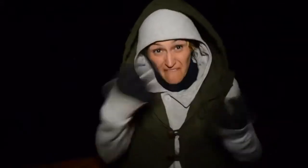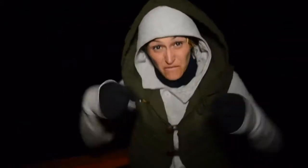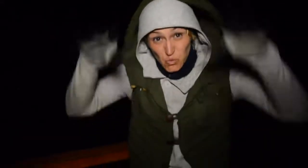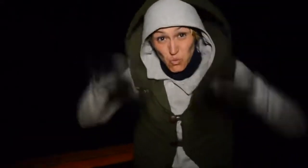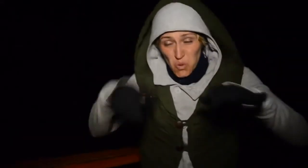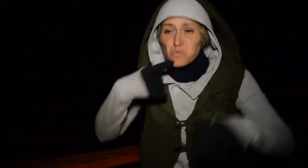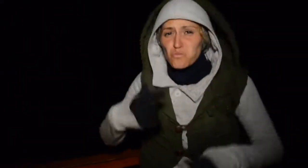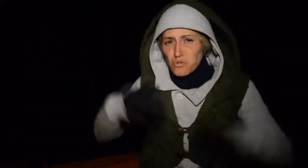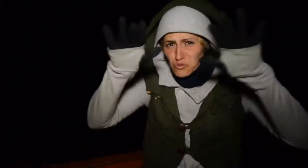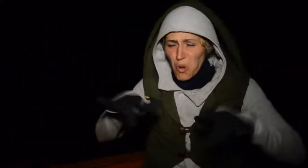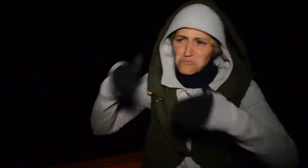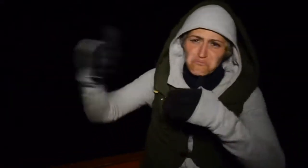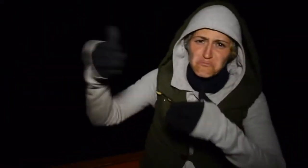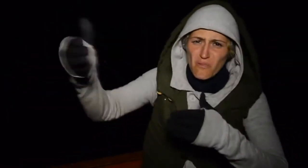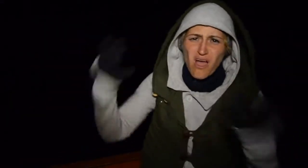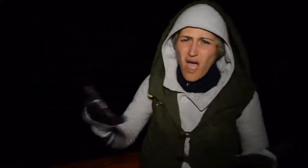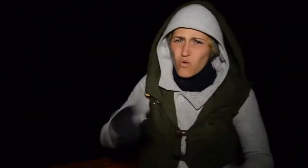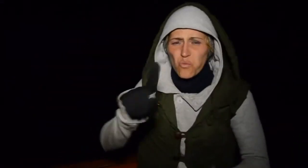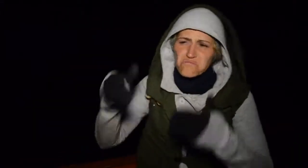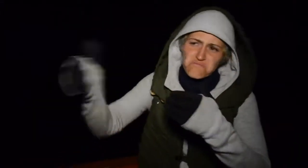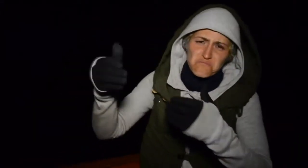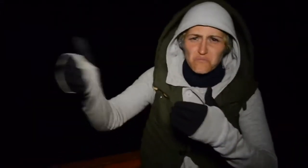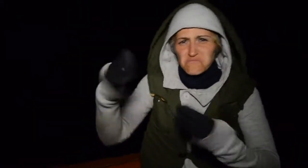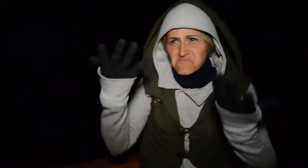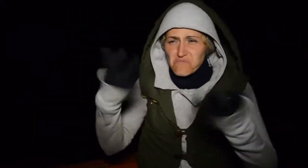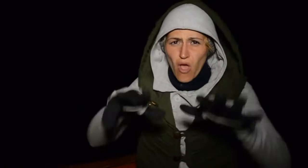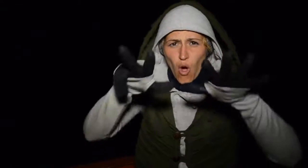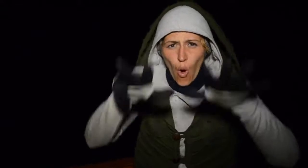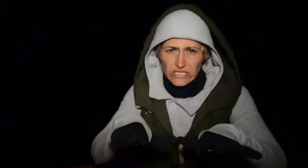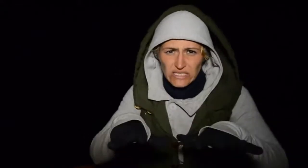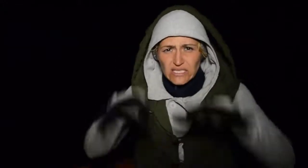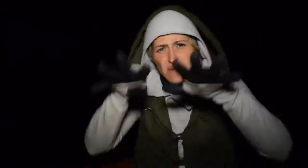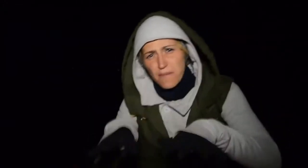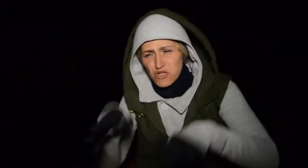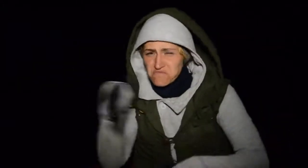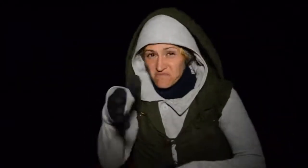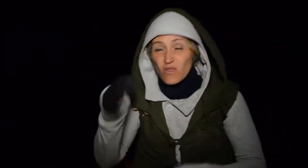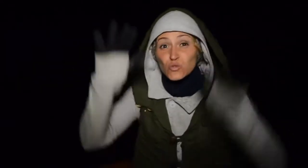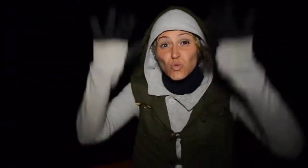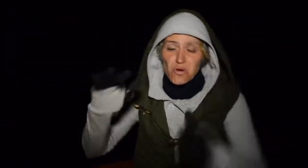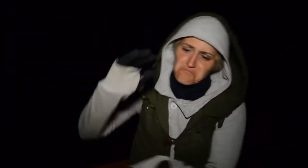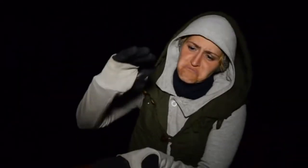It hasn’t started snowing yet but will start real soon, sometimes in August or September.